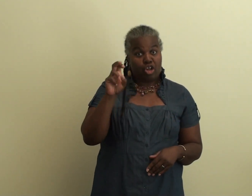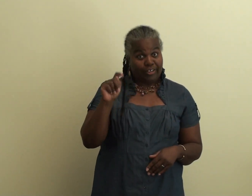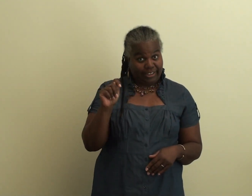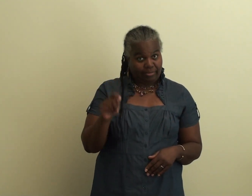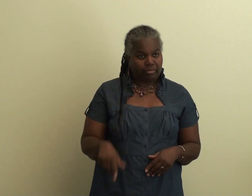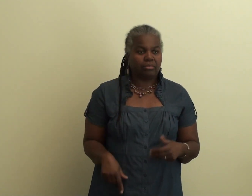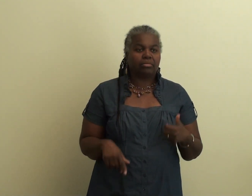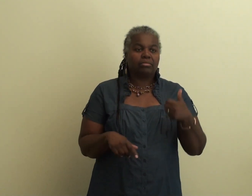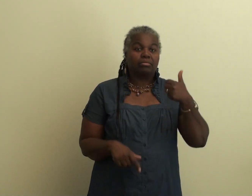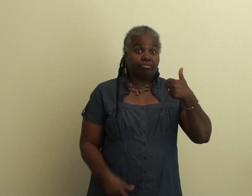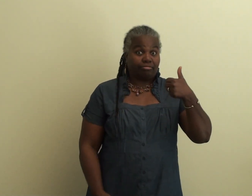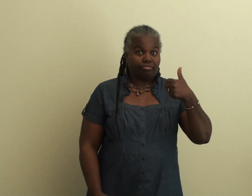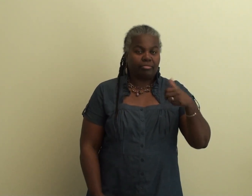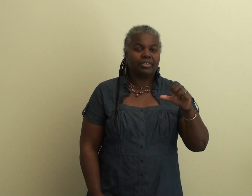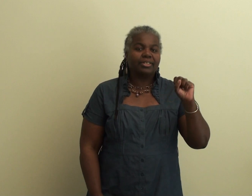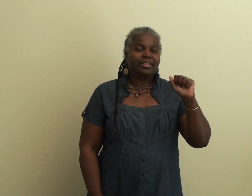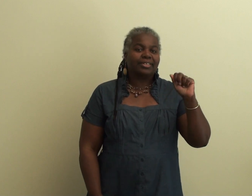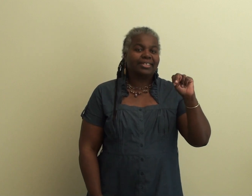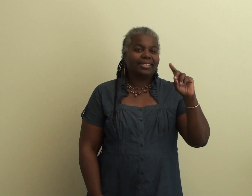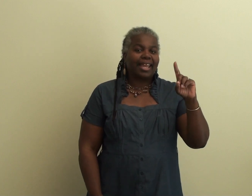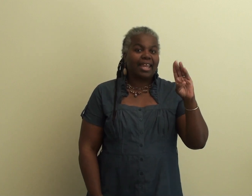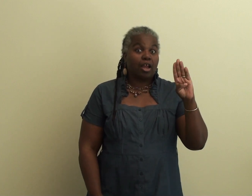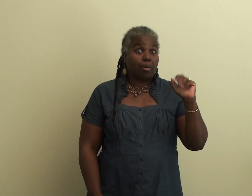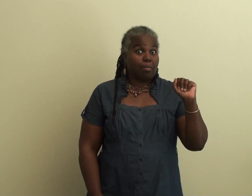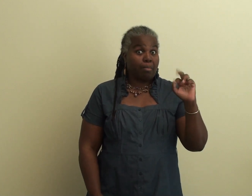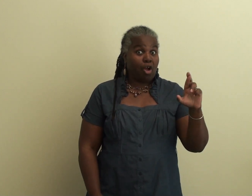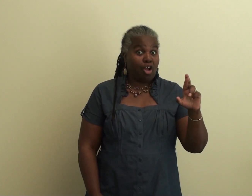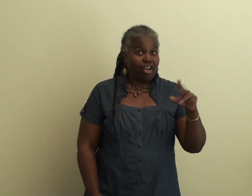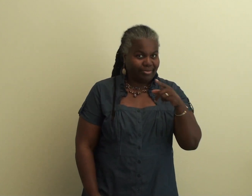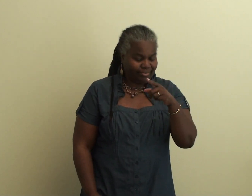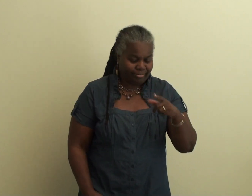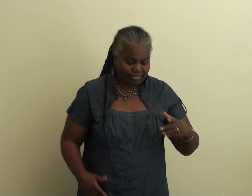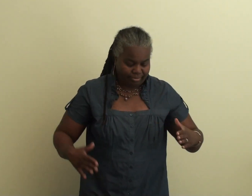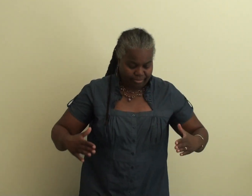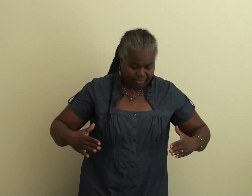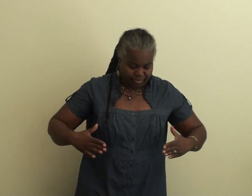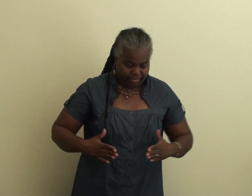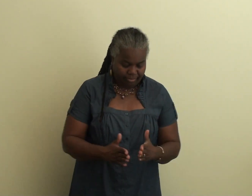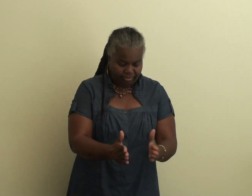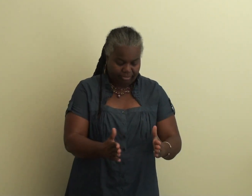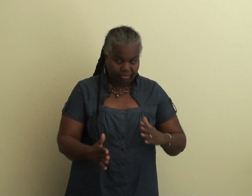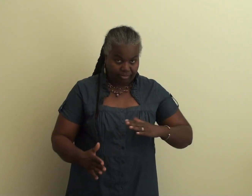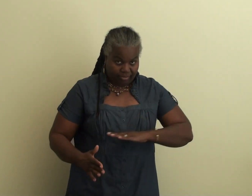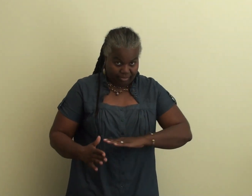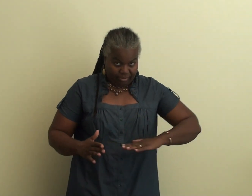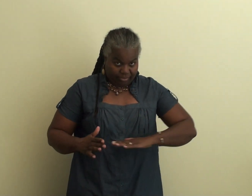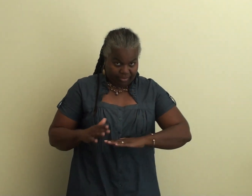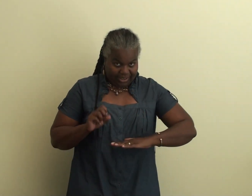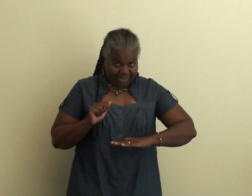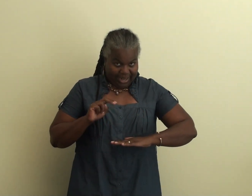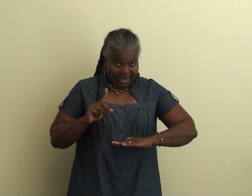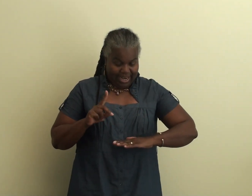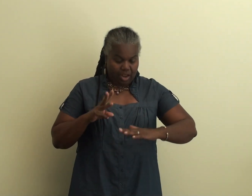There are three areas specifically, where rip currents can occur. The first area is